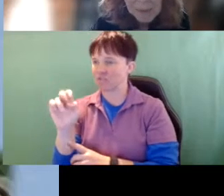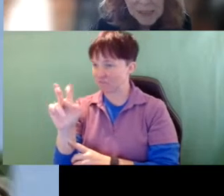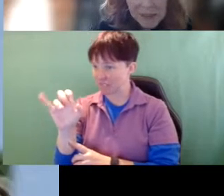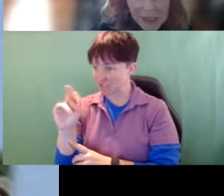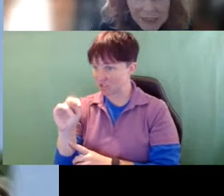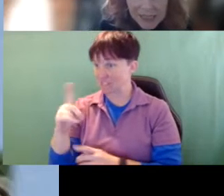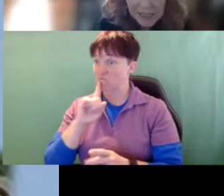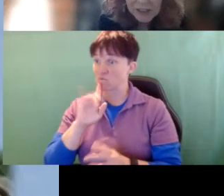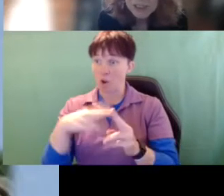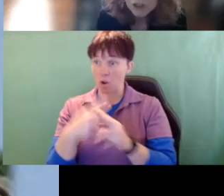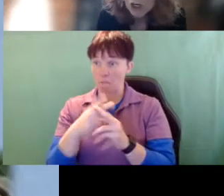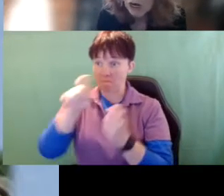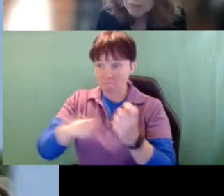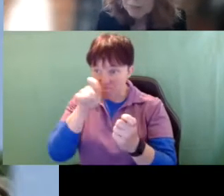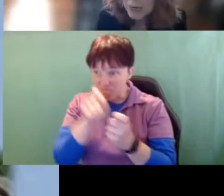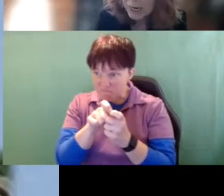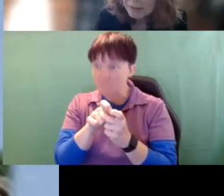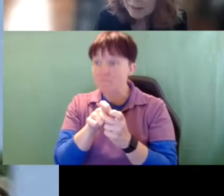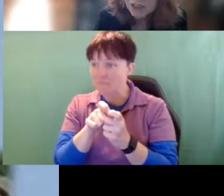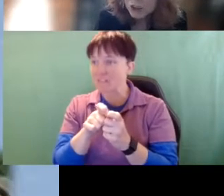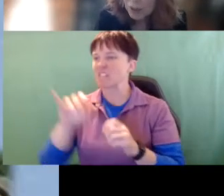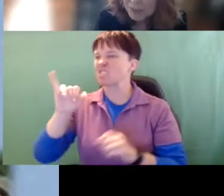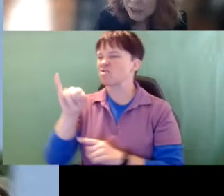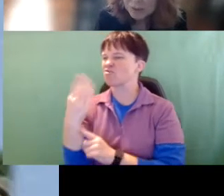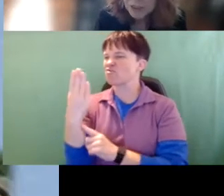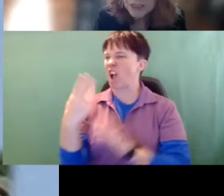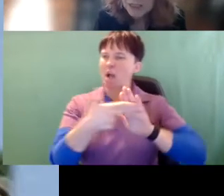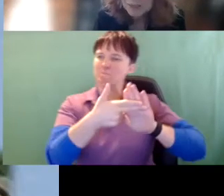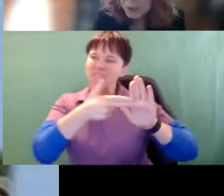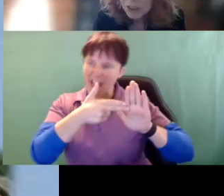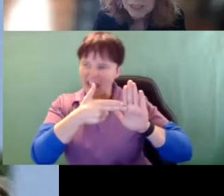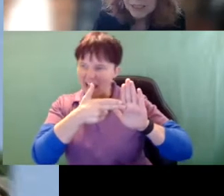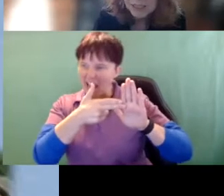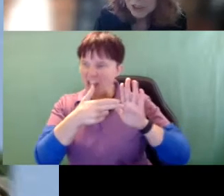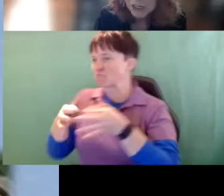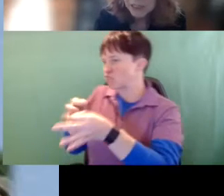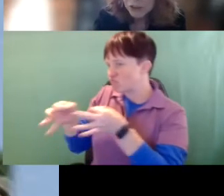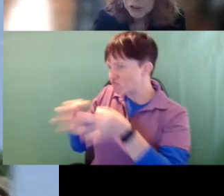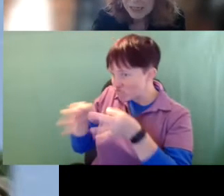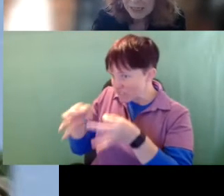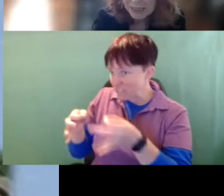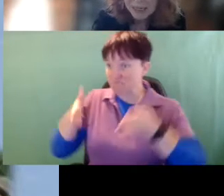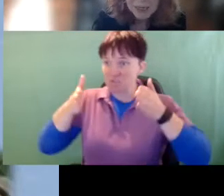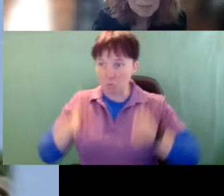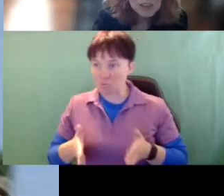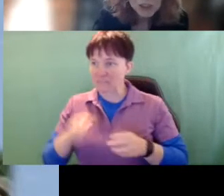specifically here It's a job title it's a job description it's a person in the educational settings just